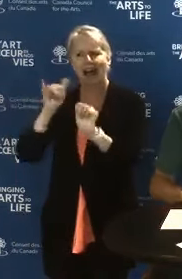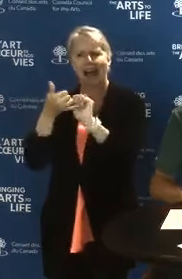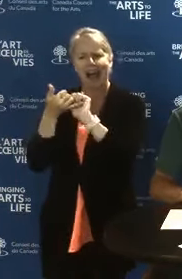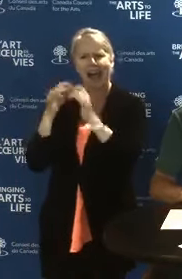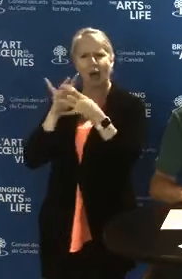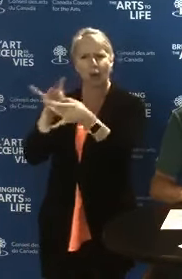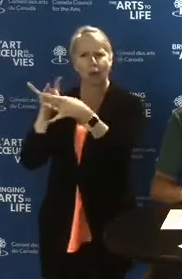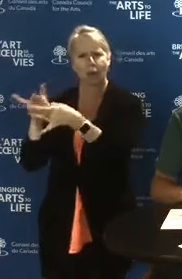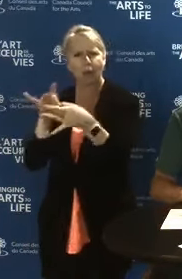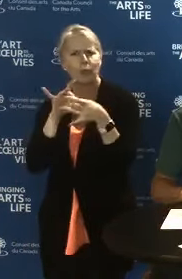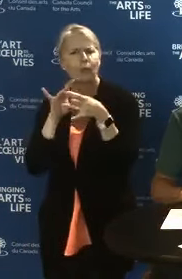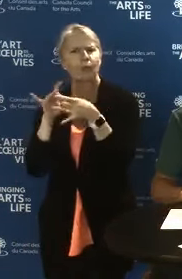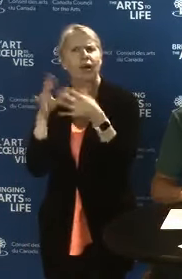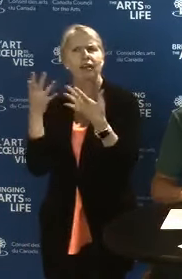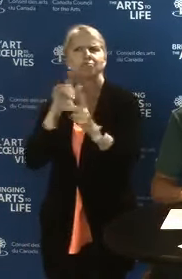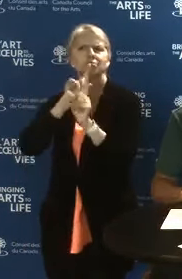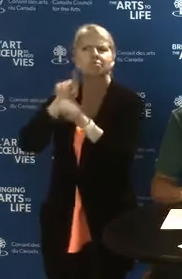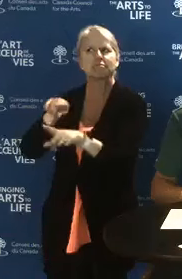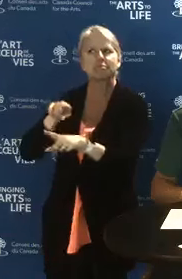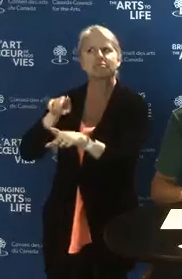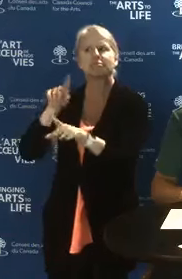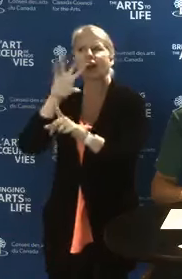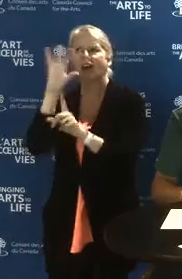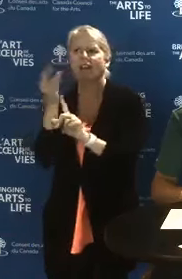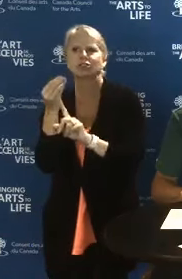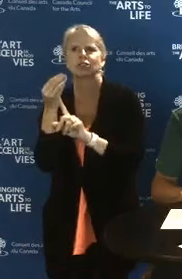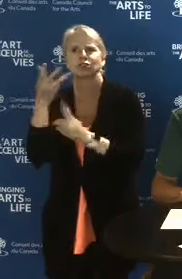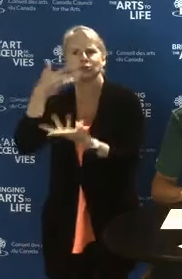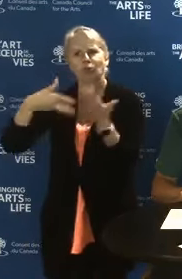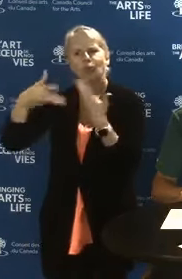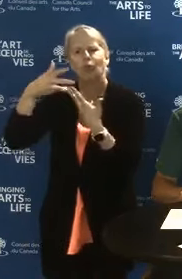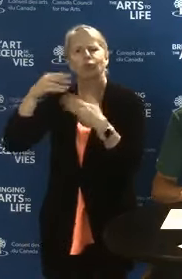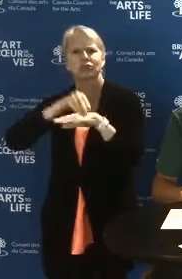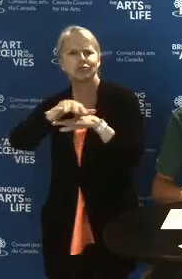and to respond to the cultural and social changes it produces.